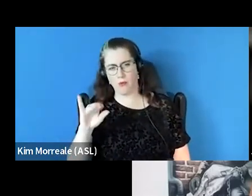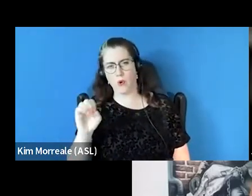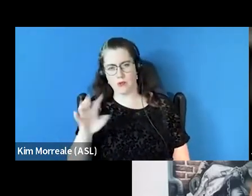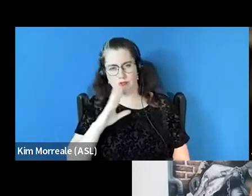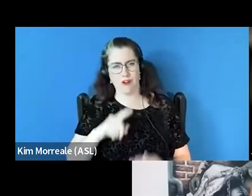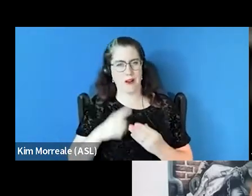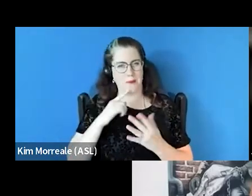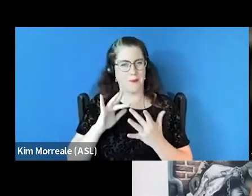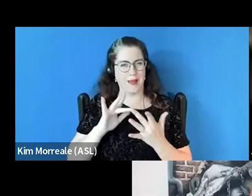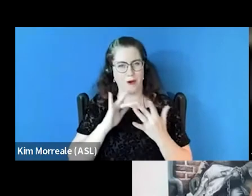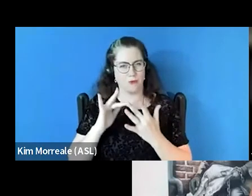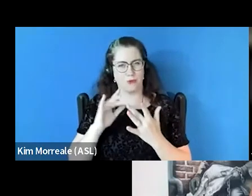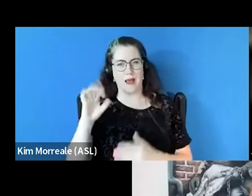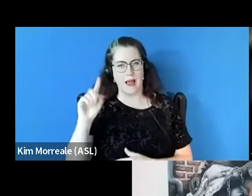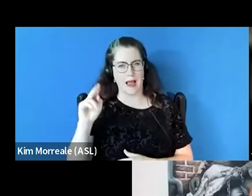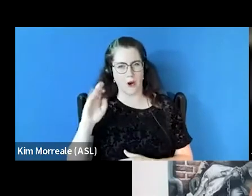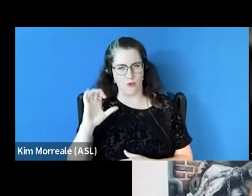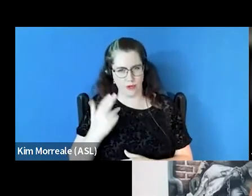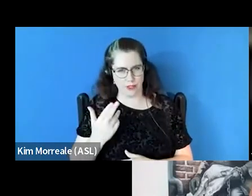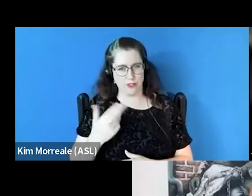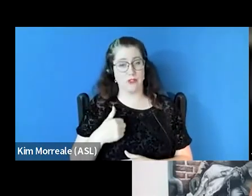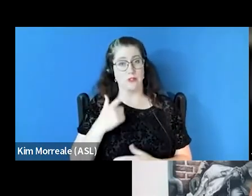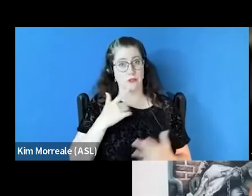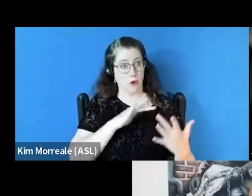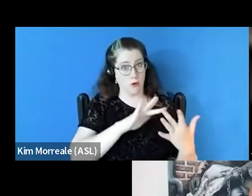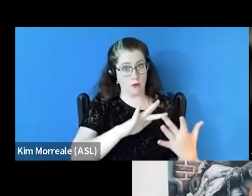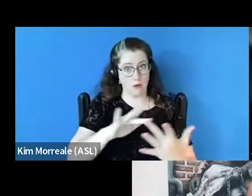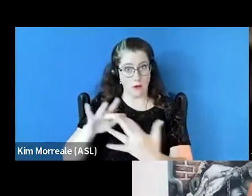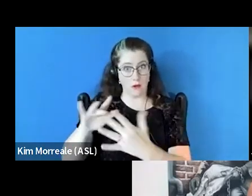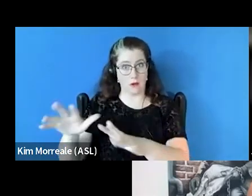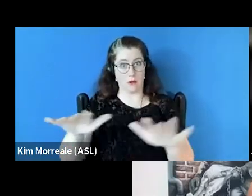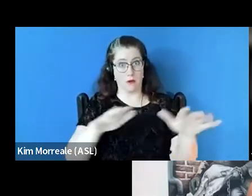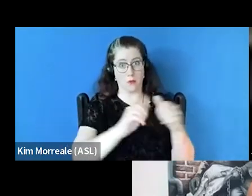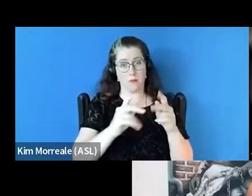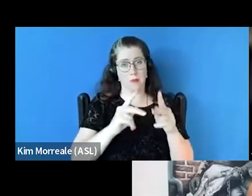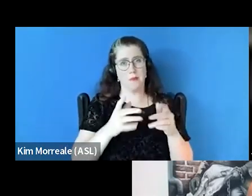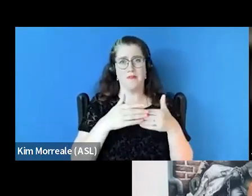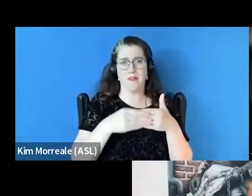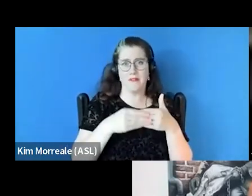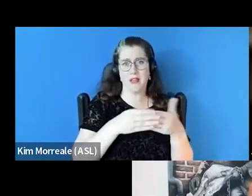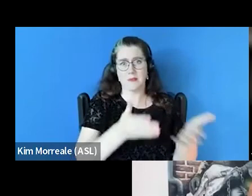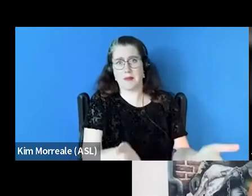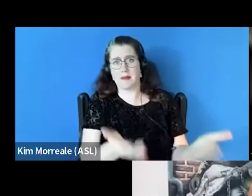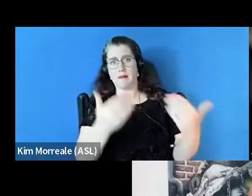so going out to people and having flexibility of bringing people into spaces, brick and mortars,